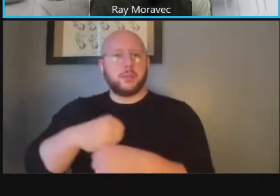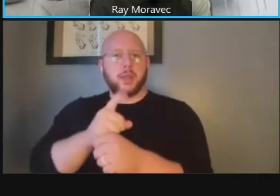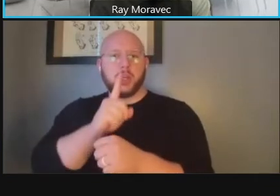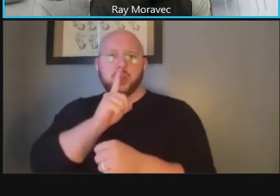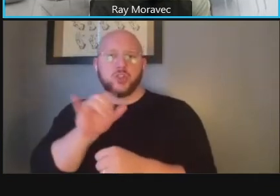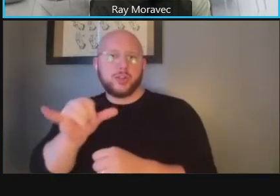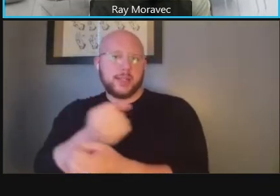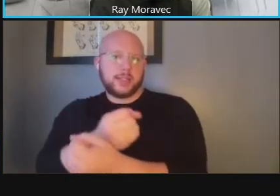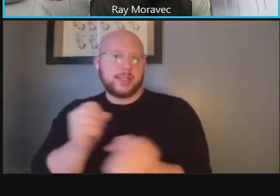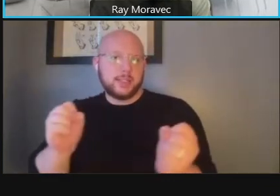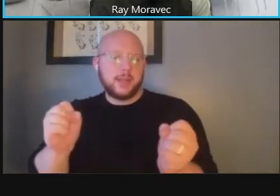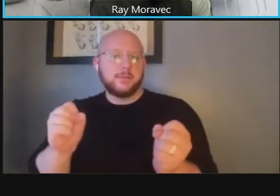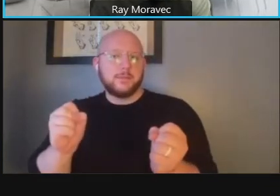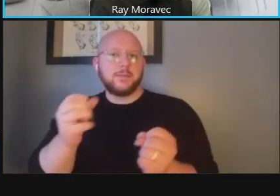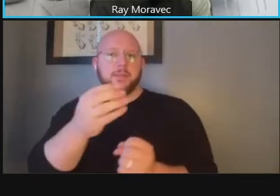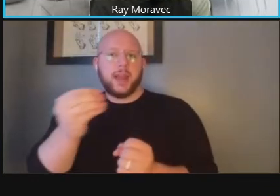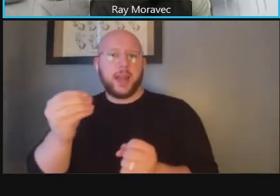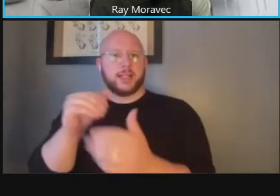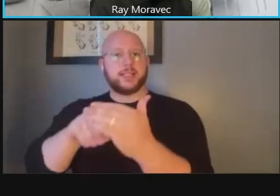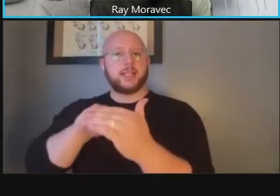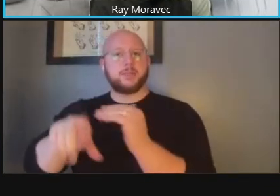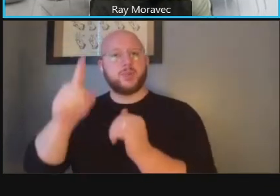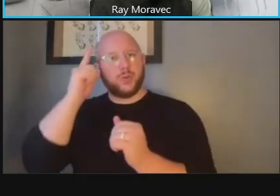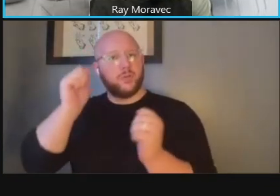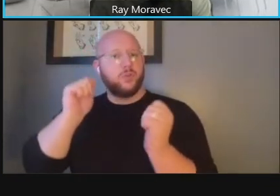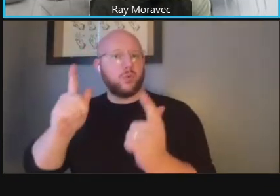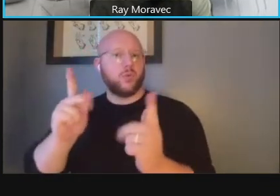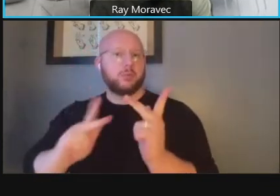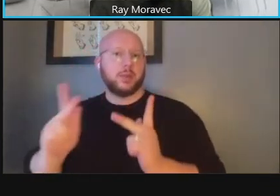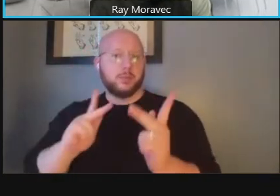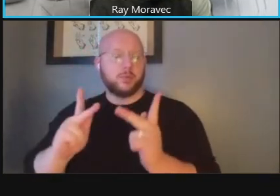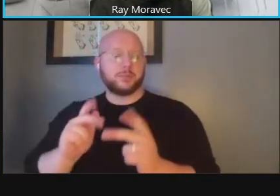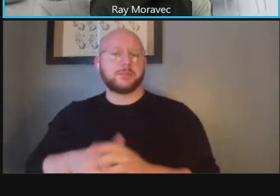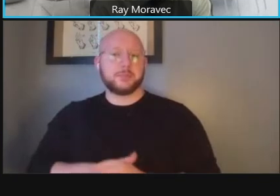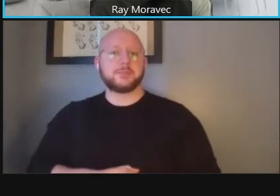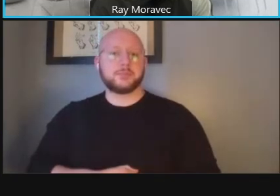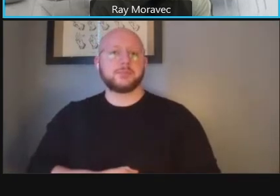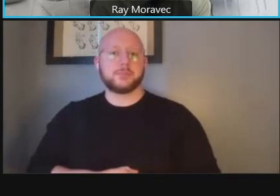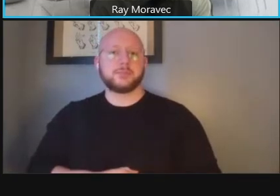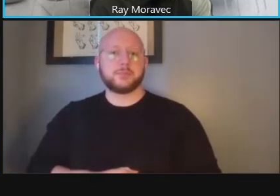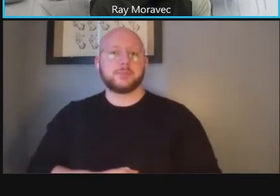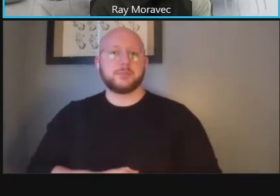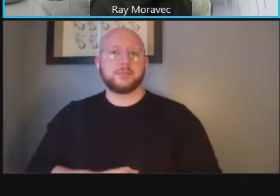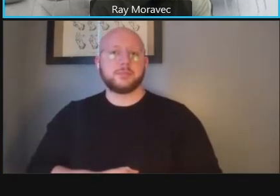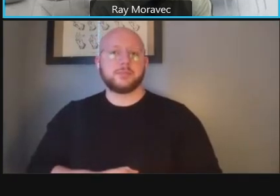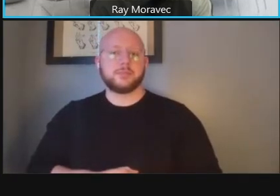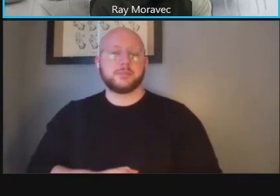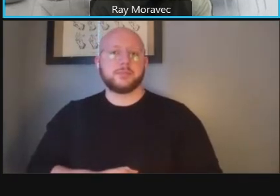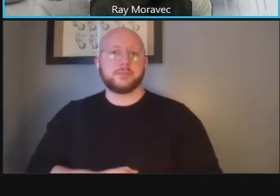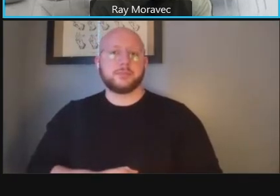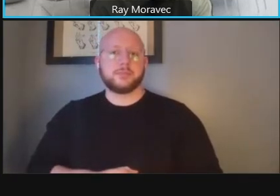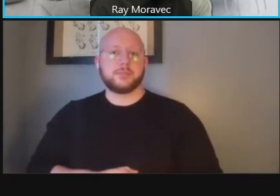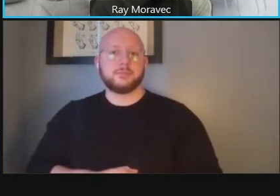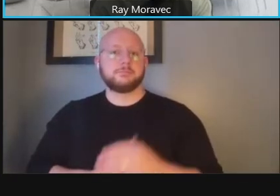the curb space needs and opportunities along both connecticut and van ness you go to the next slide